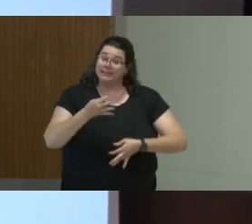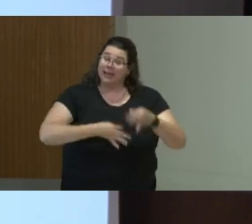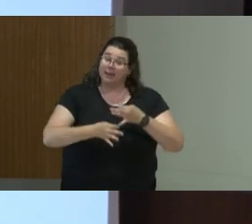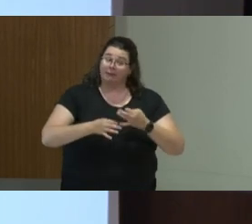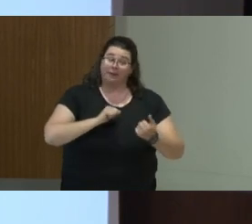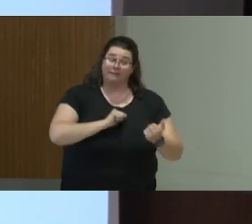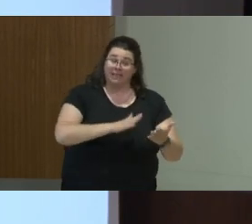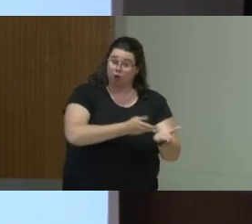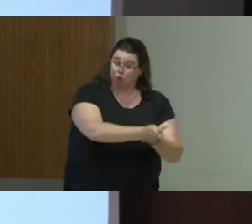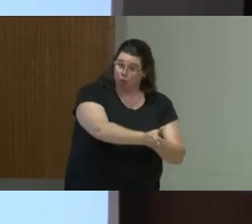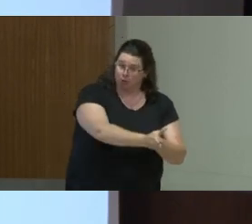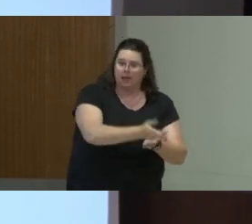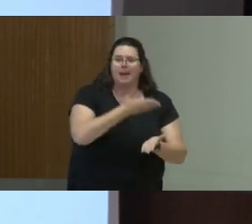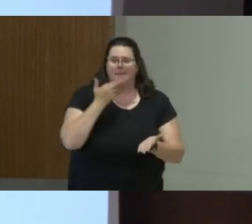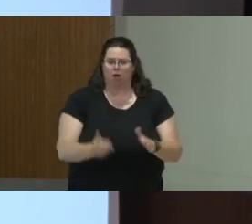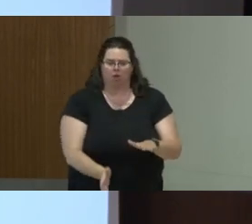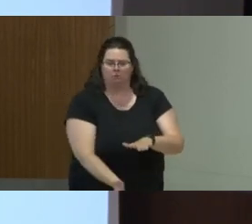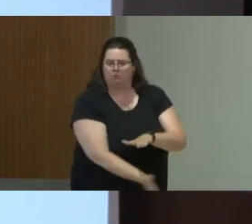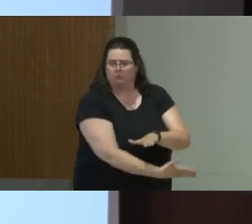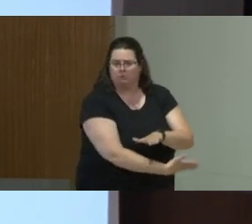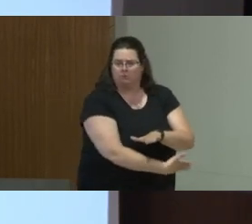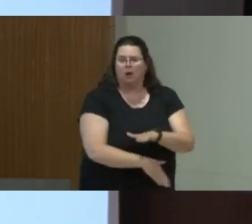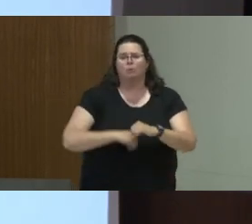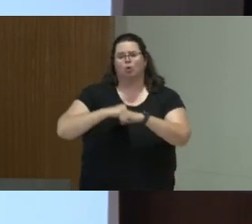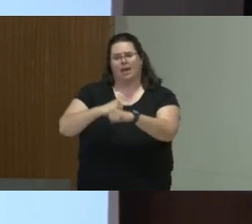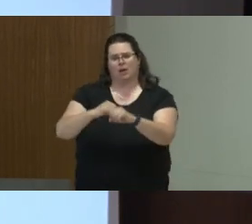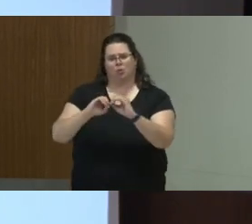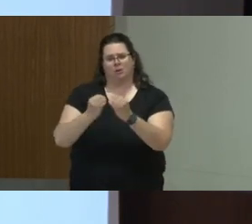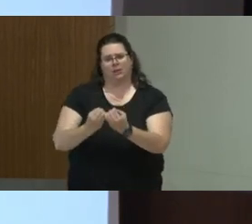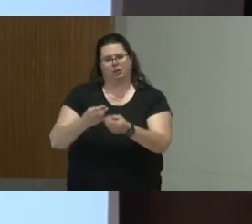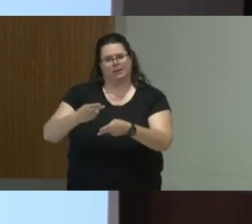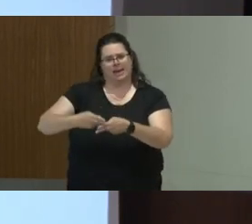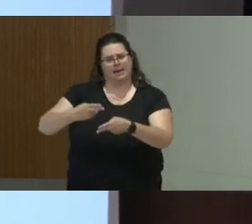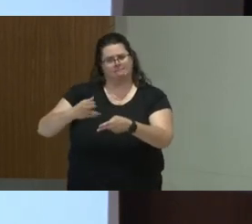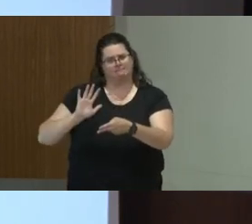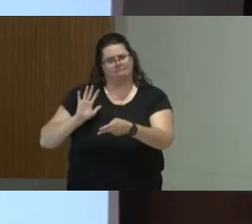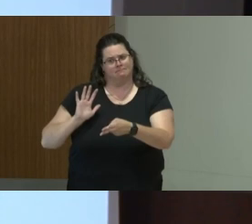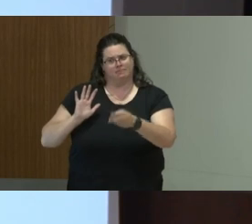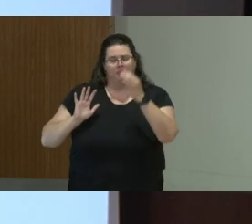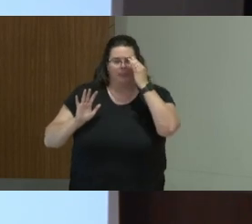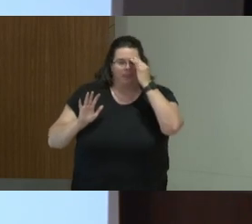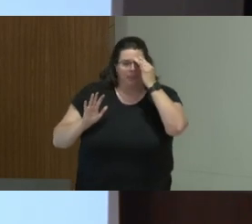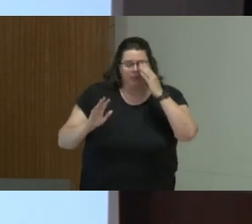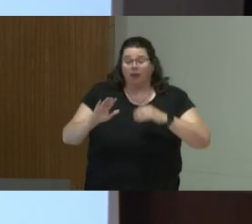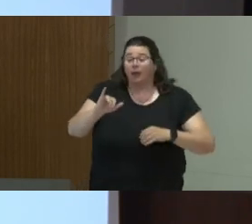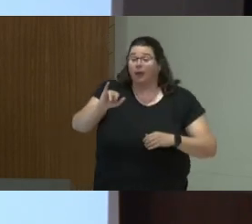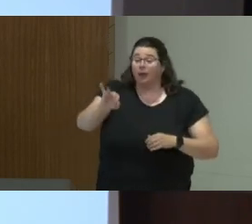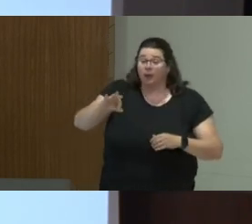And I think we can maybe explain that through the sense of moral justification, that if we divert our resources into investigating this case, activated